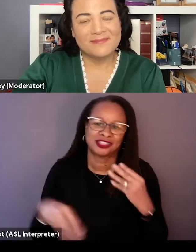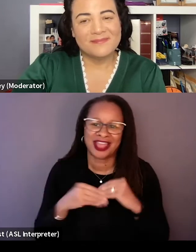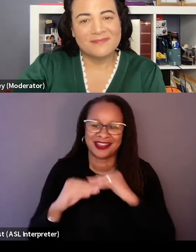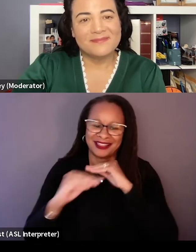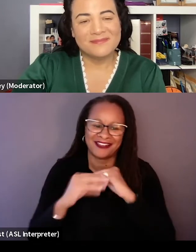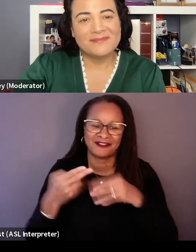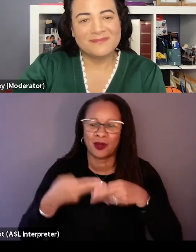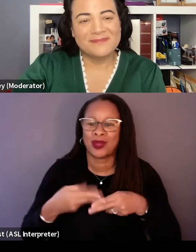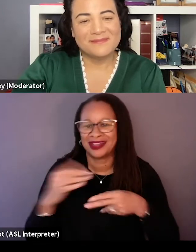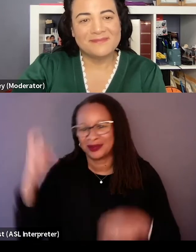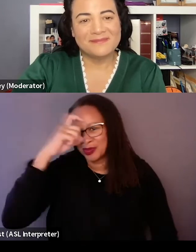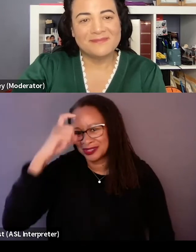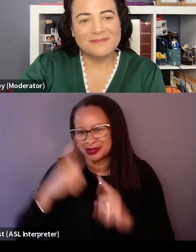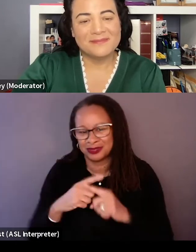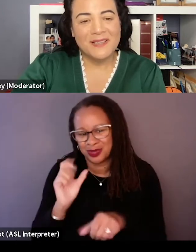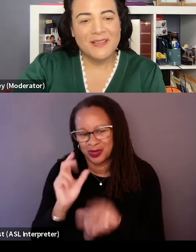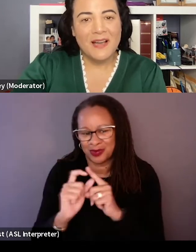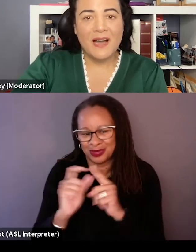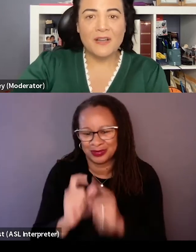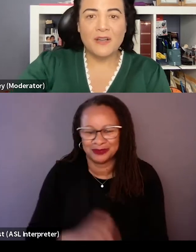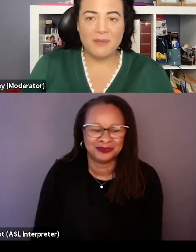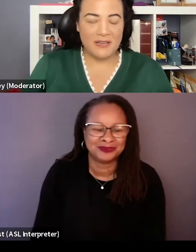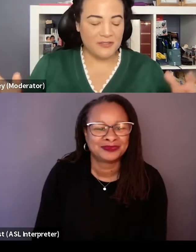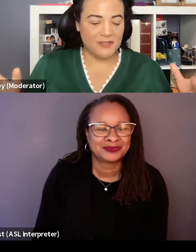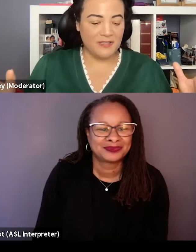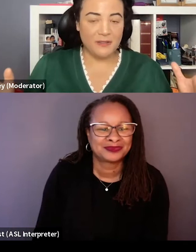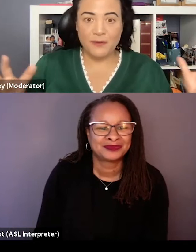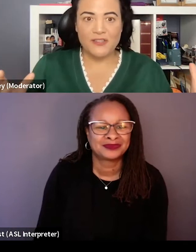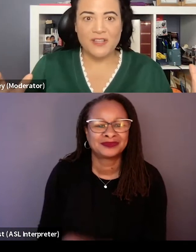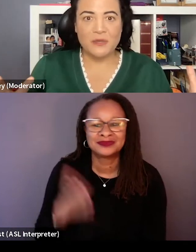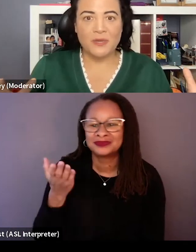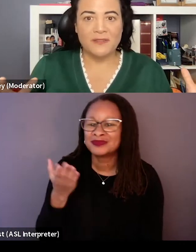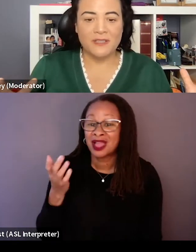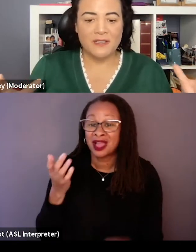and wisdom to the words. Going back to the footage that you were given,